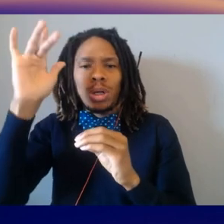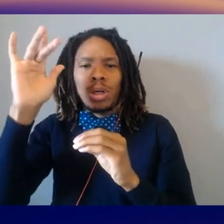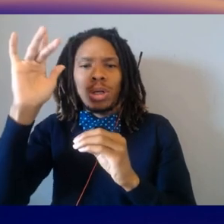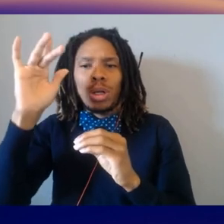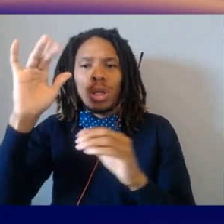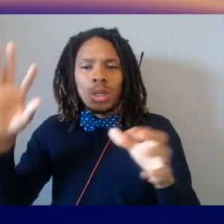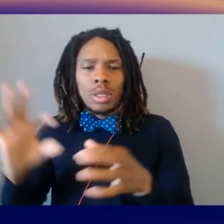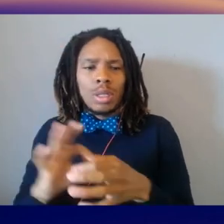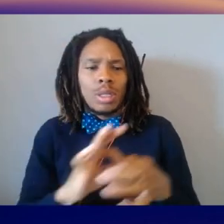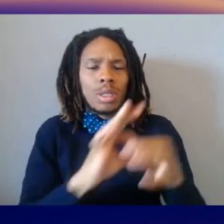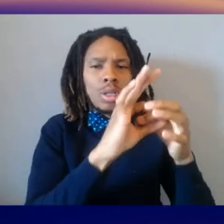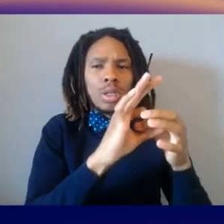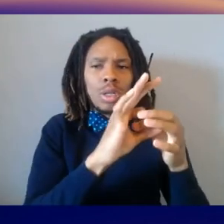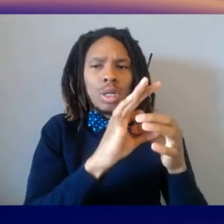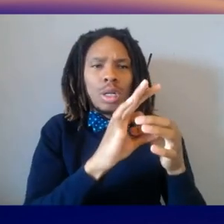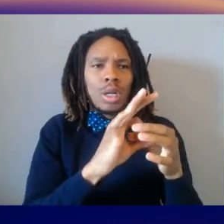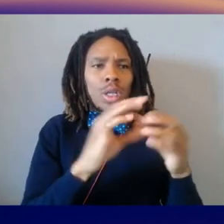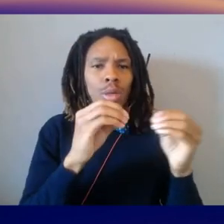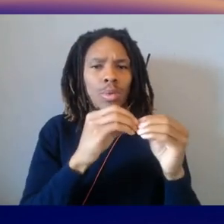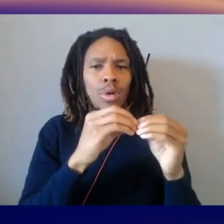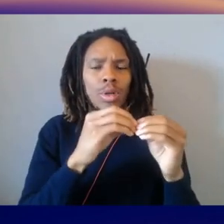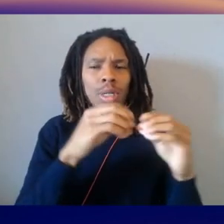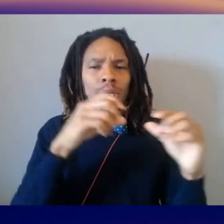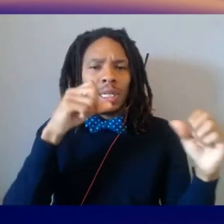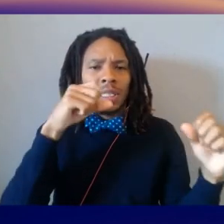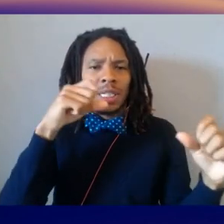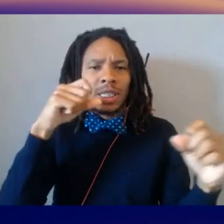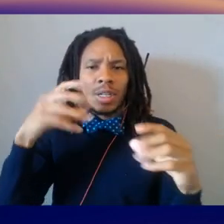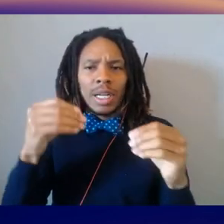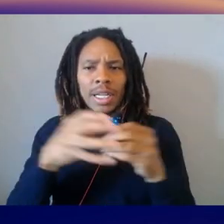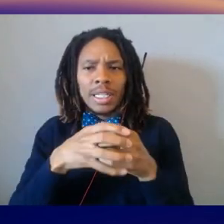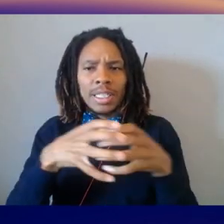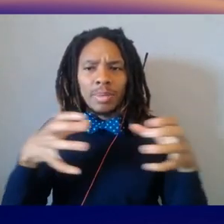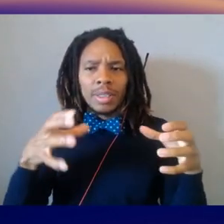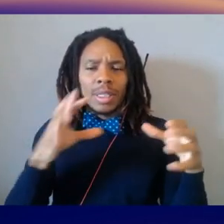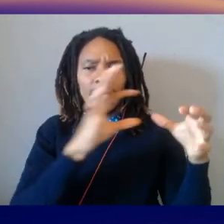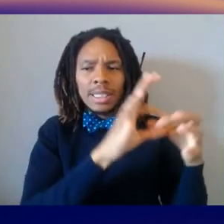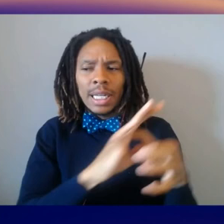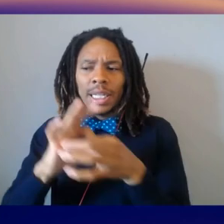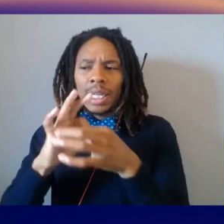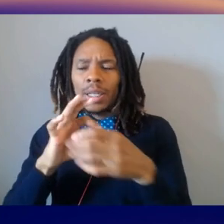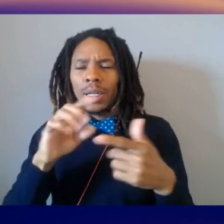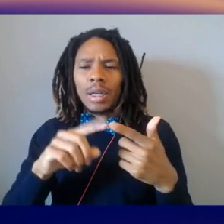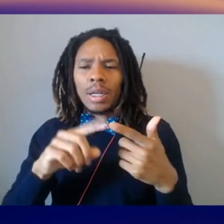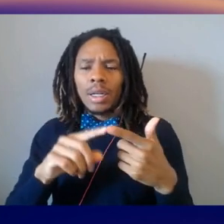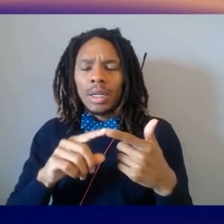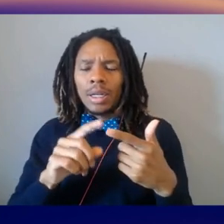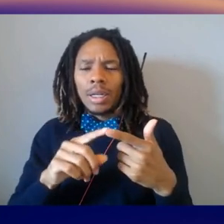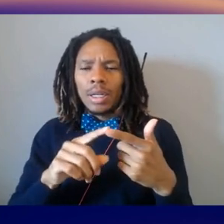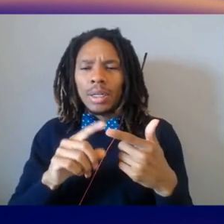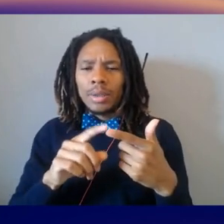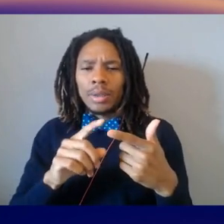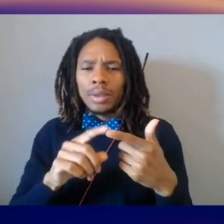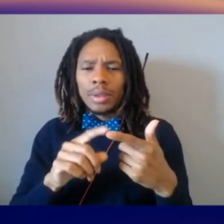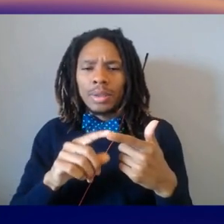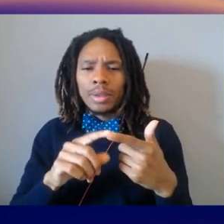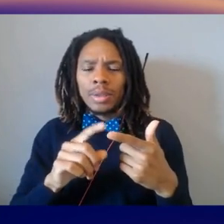the more sensors, very inexpensive, you tie together the networking,